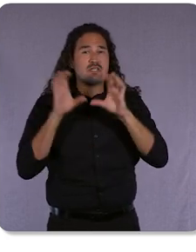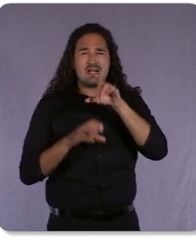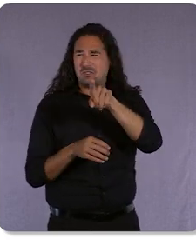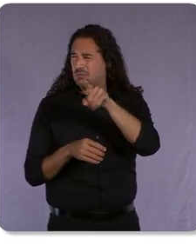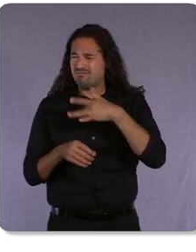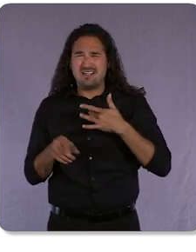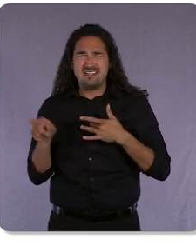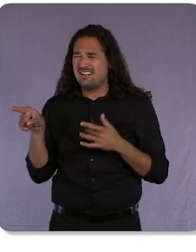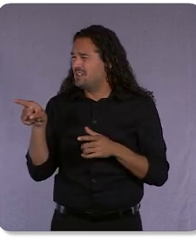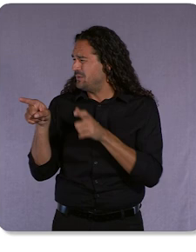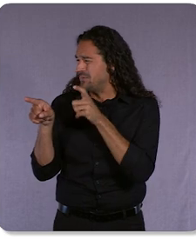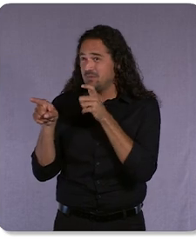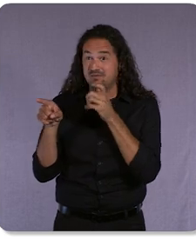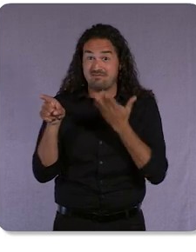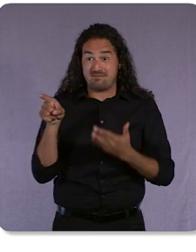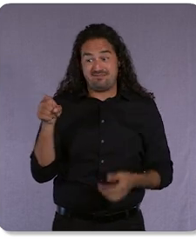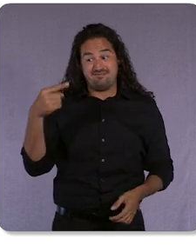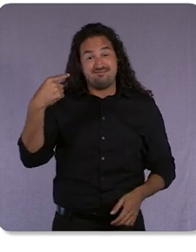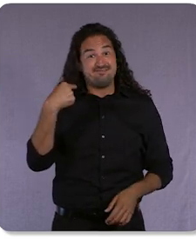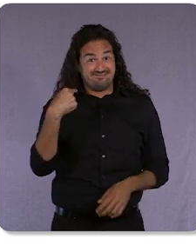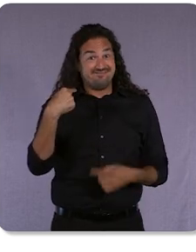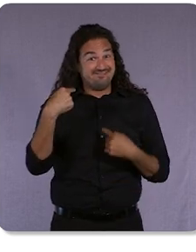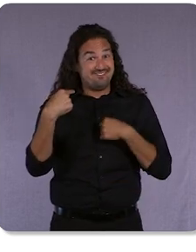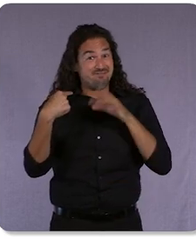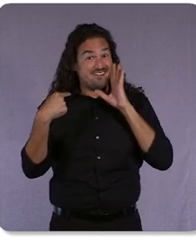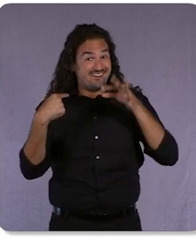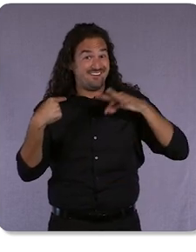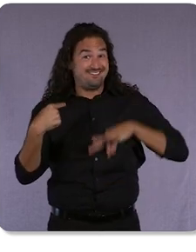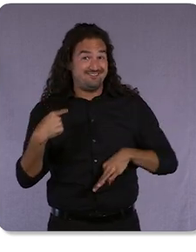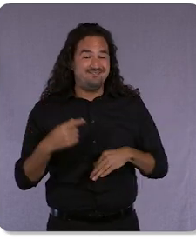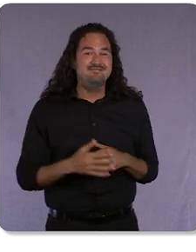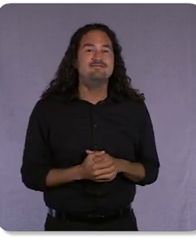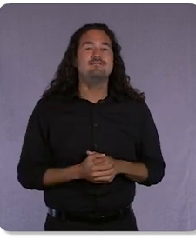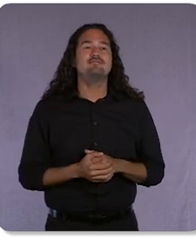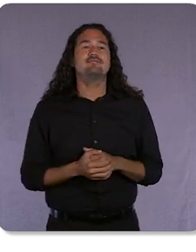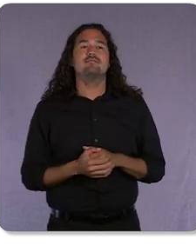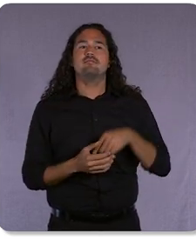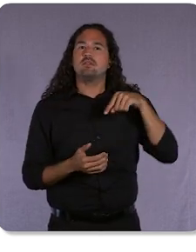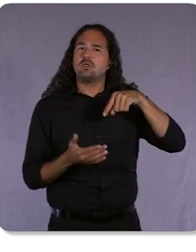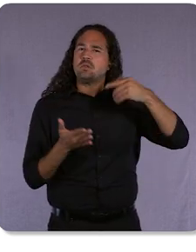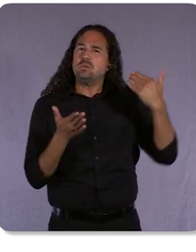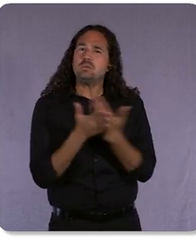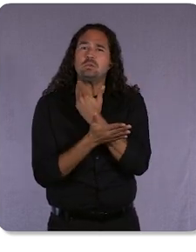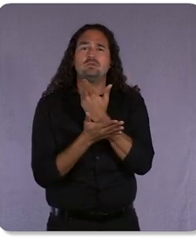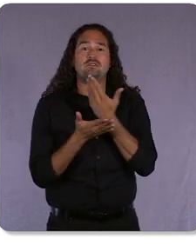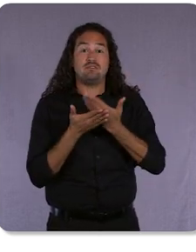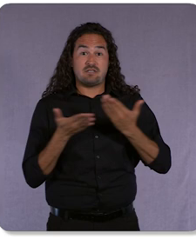But seriously though, this is groundbreaking, and let me be clear - it’s not about virtual worlds.